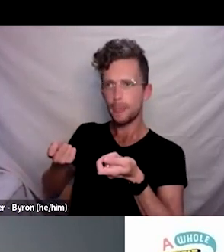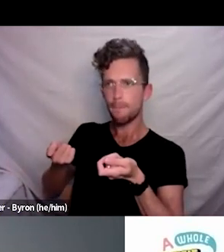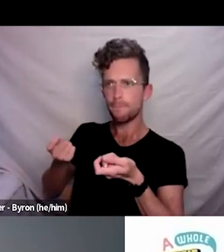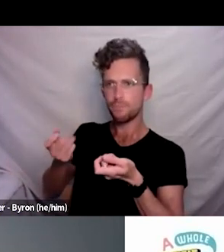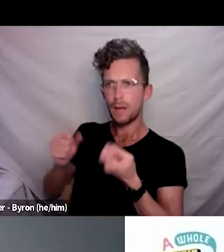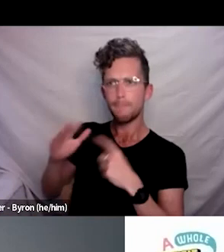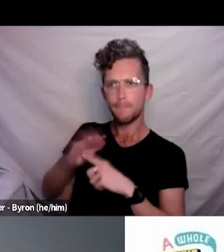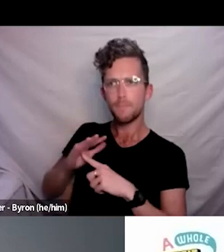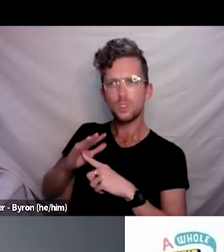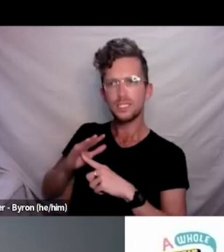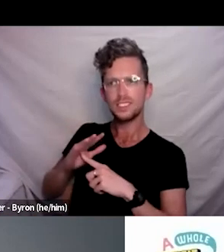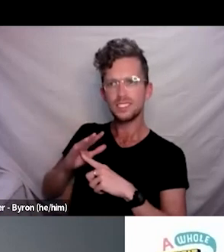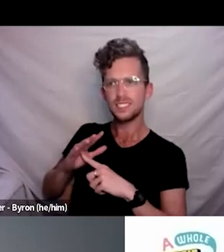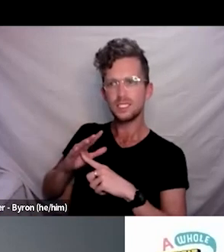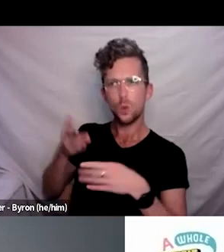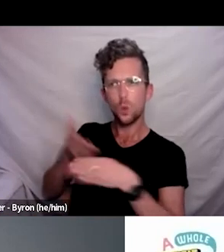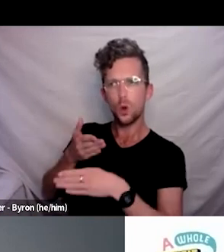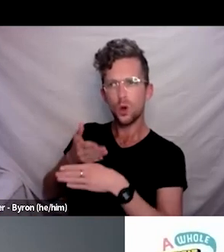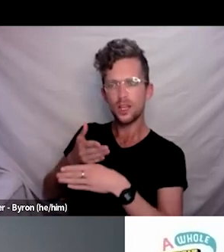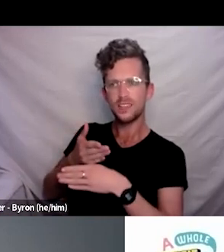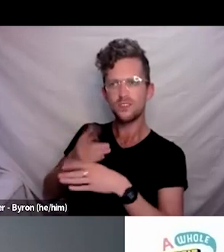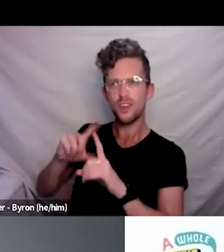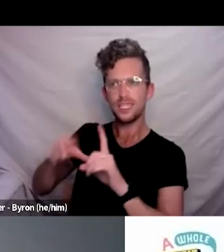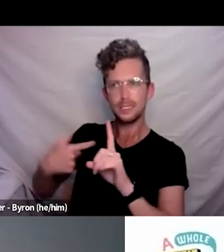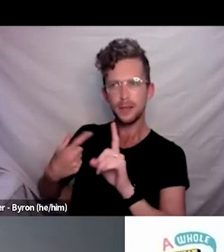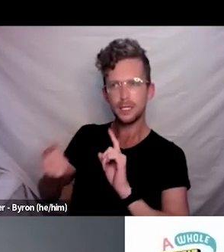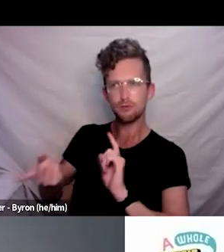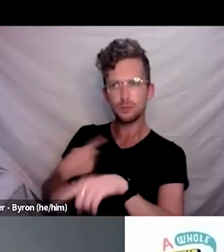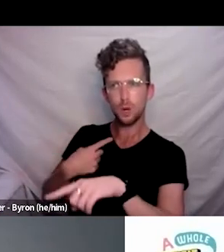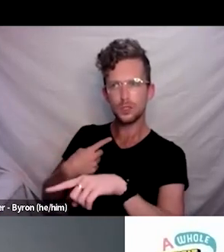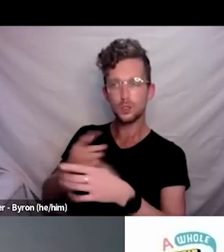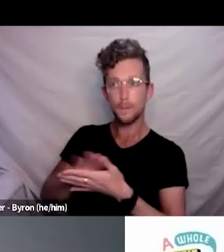So that’s I think, I think what we’re learning is that’s got to be common